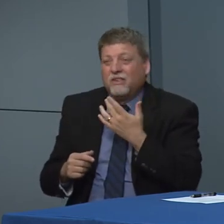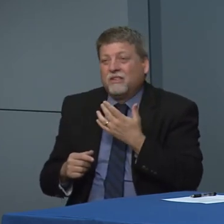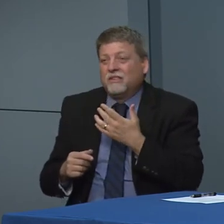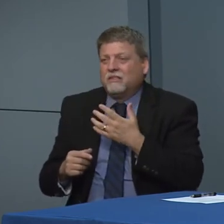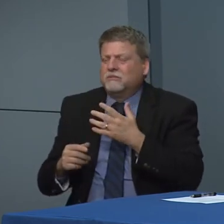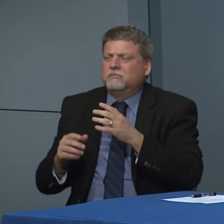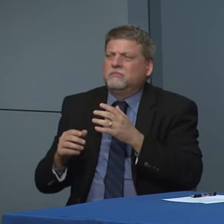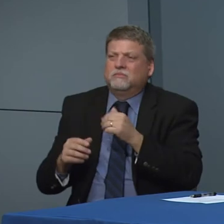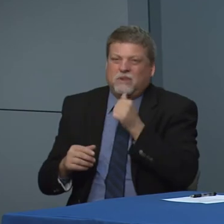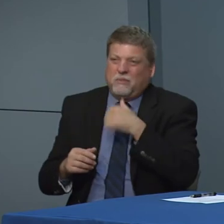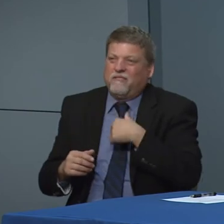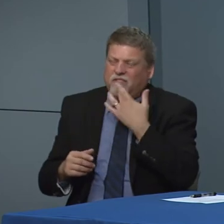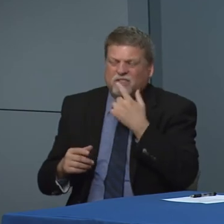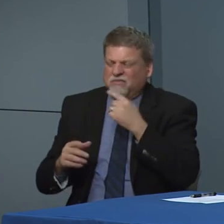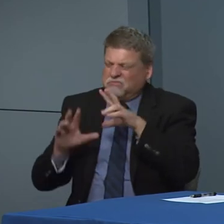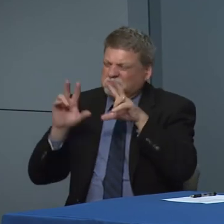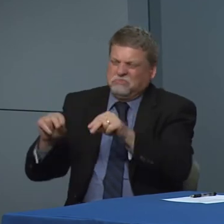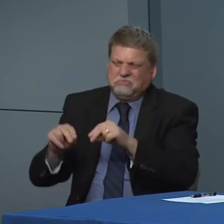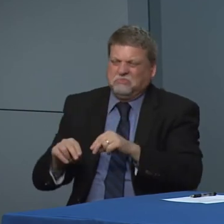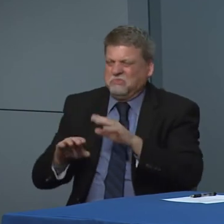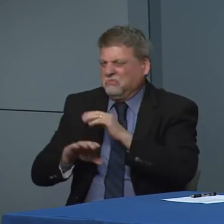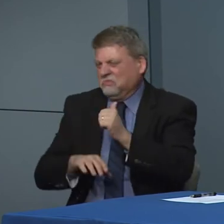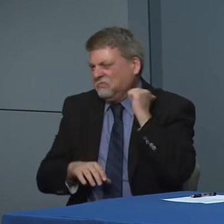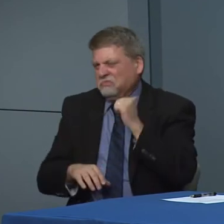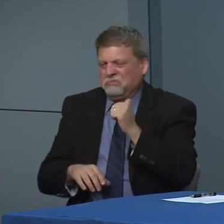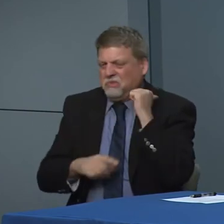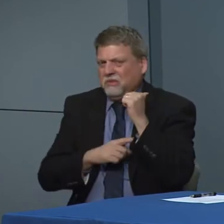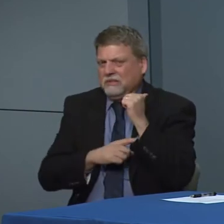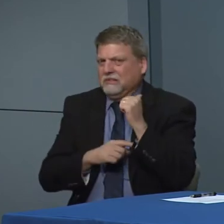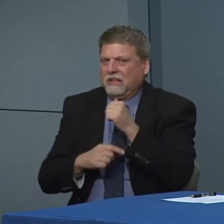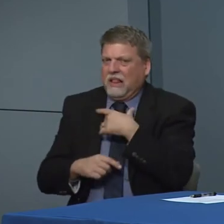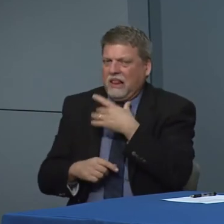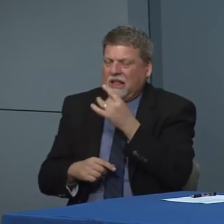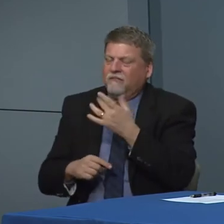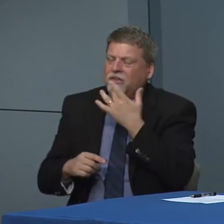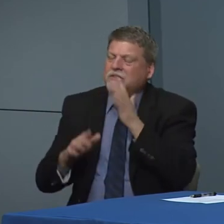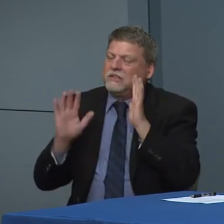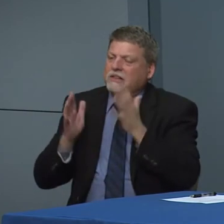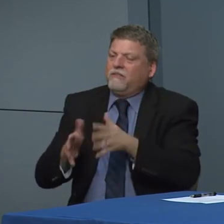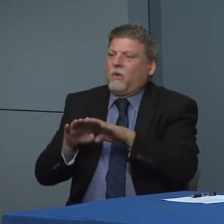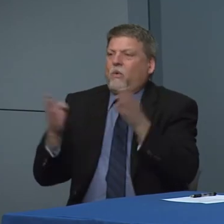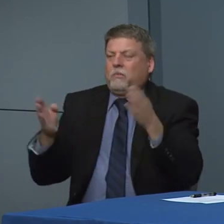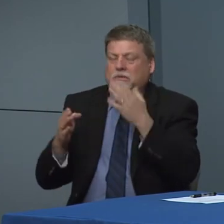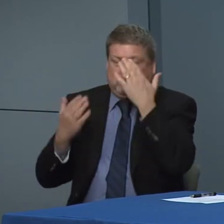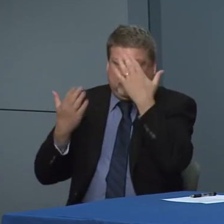anything's ever off the table but at this time we don't see anything like that.